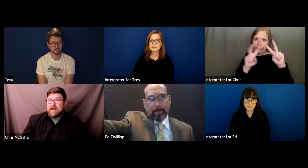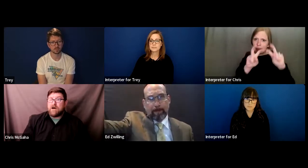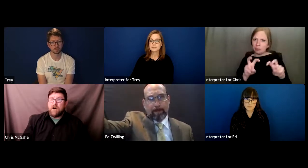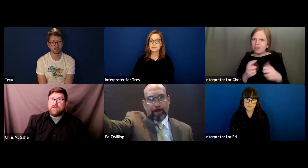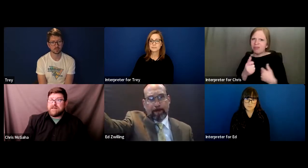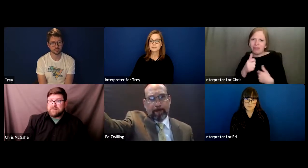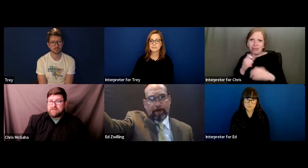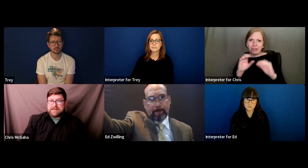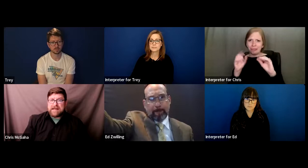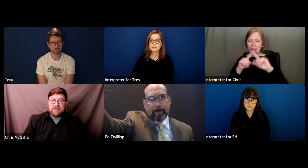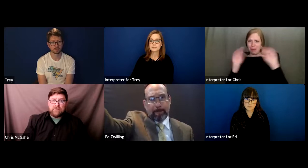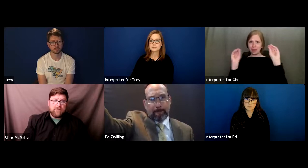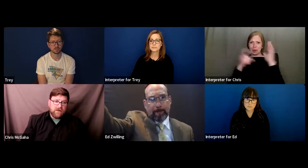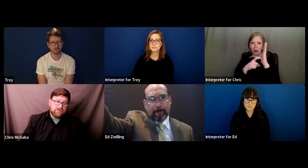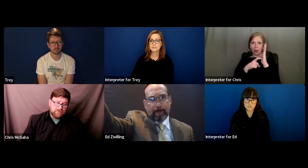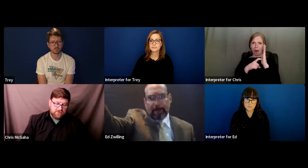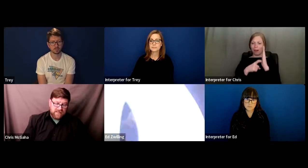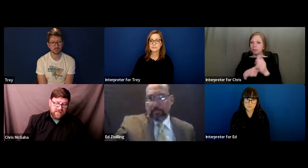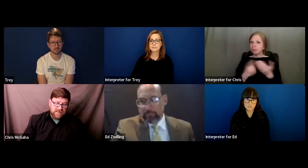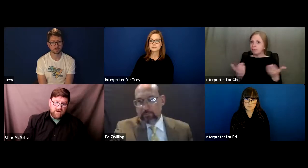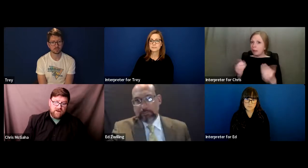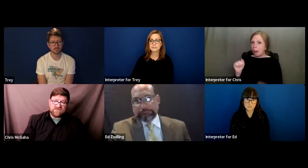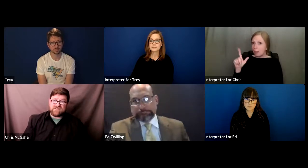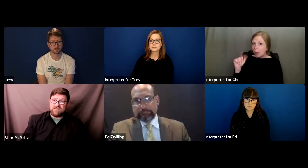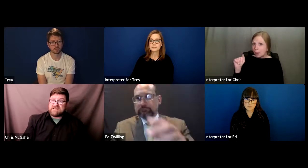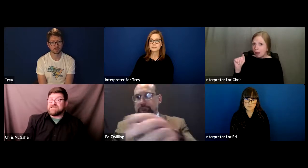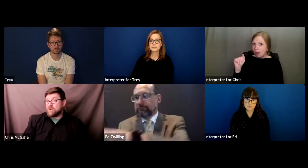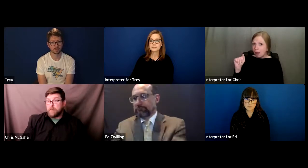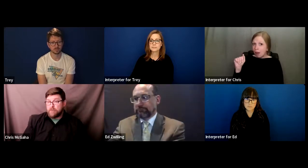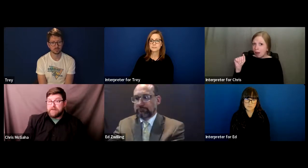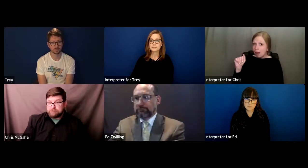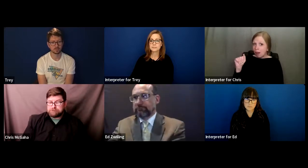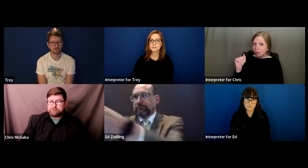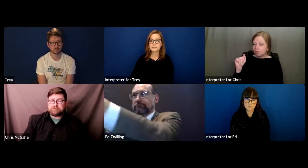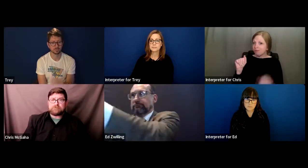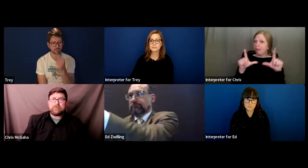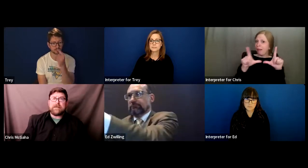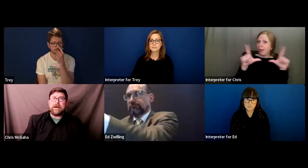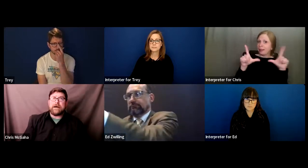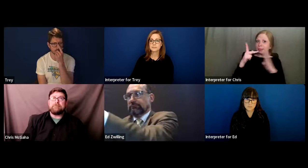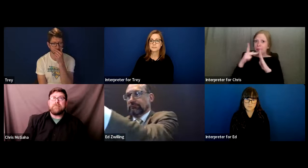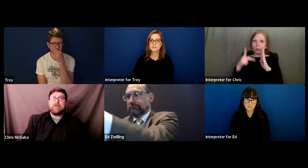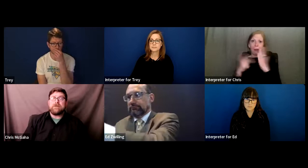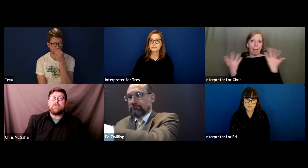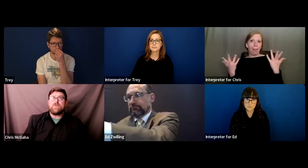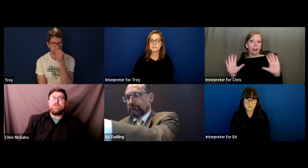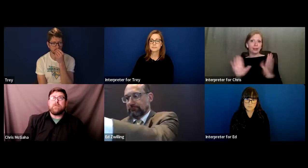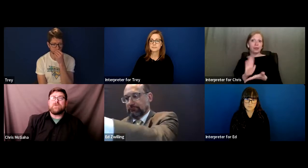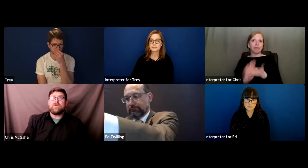that. In Alabama, again, it's just a license or a permit.